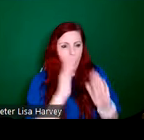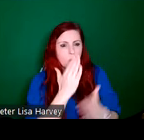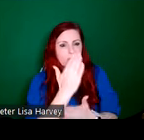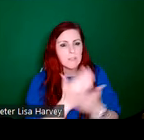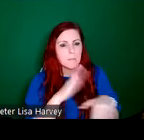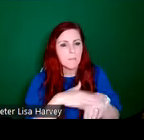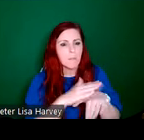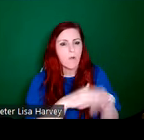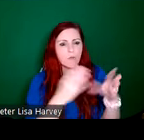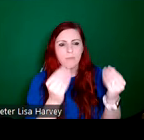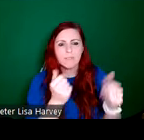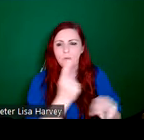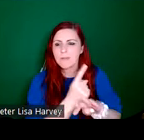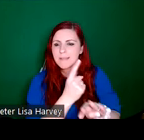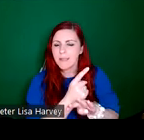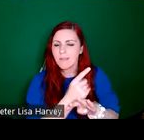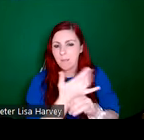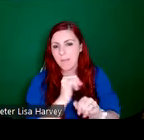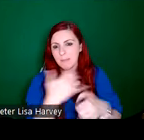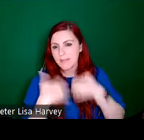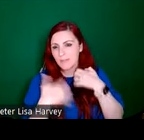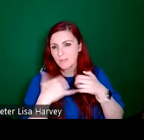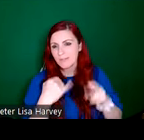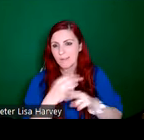resources which might be of interest if people want to find out more. You're